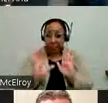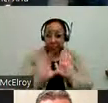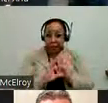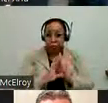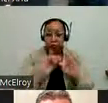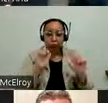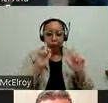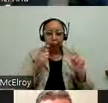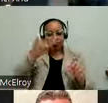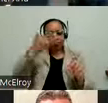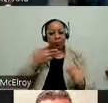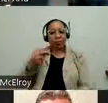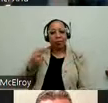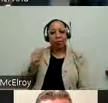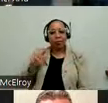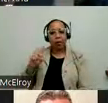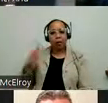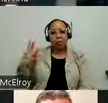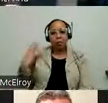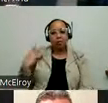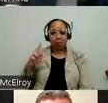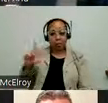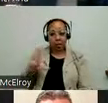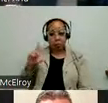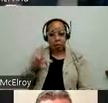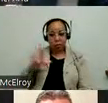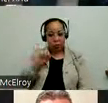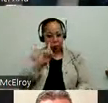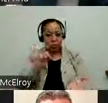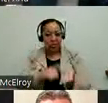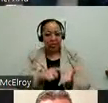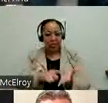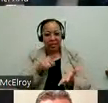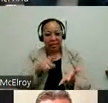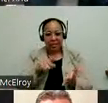was taken in front of the Harold Washington library. You see several Mayor's Office for People with Disabilities staff members.